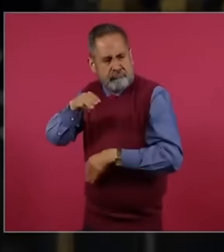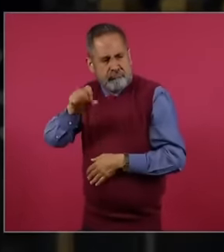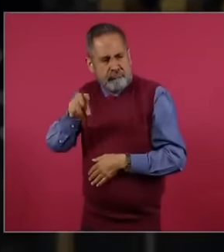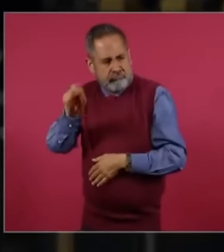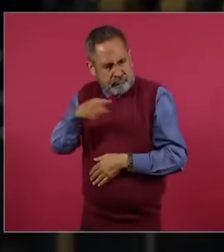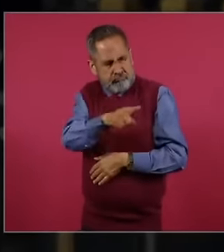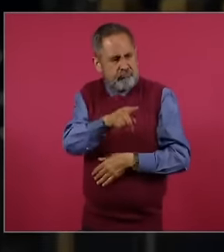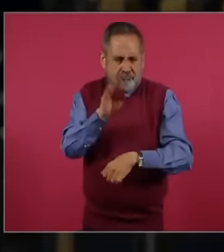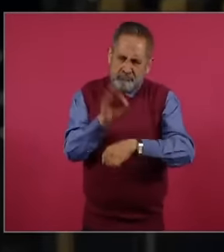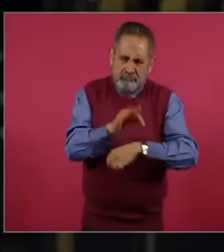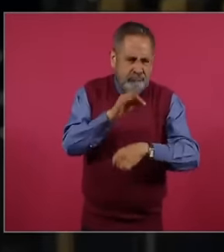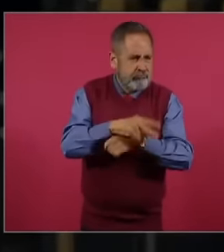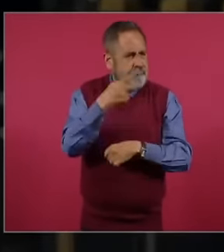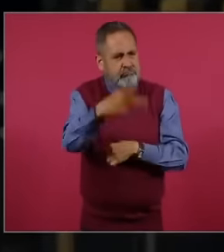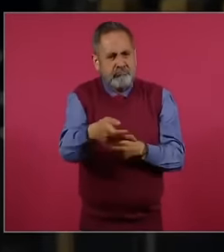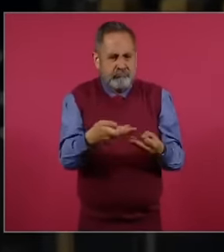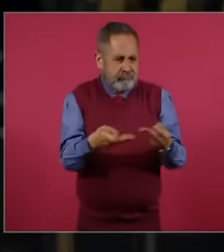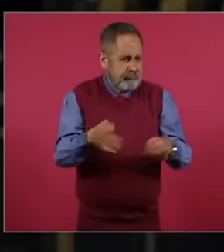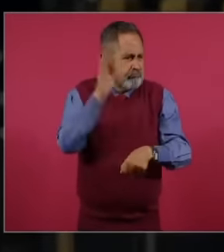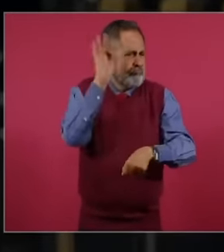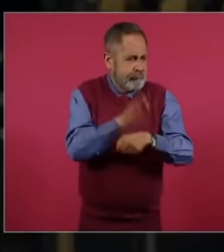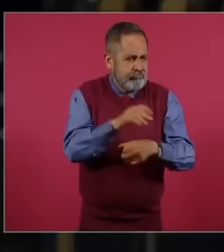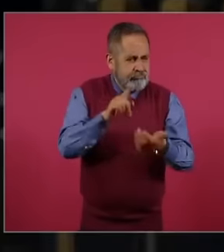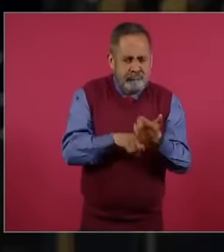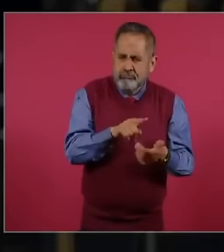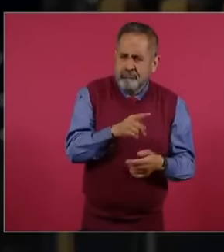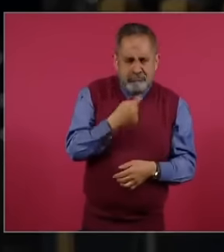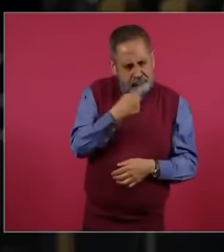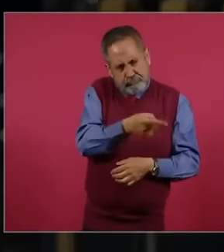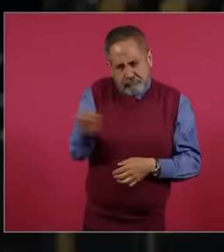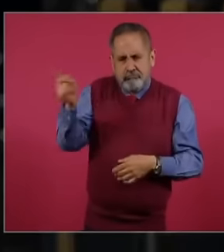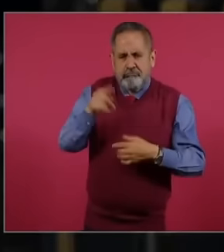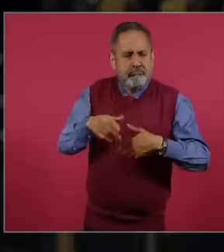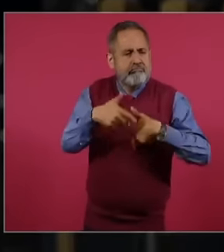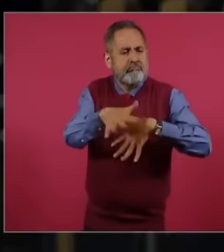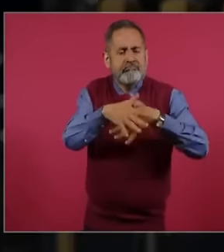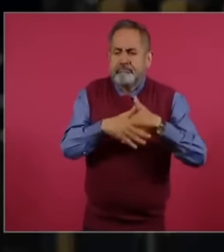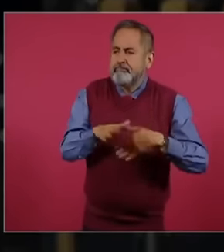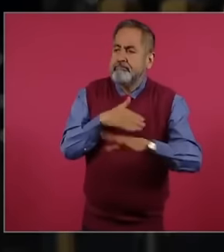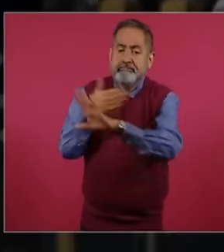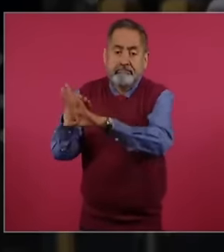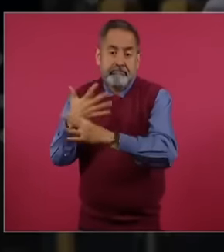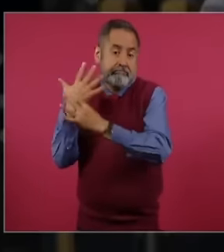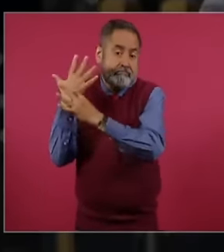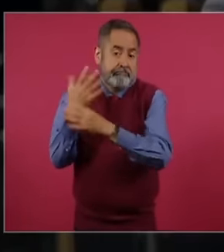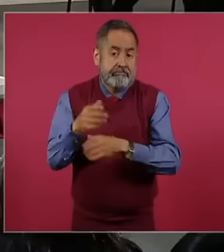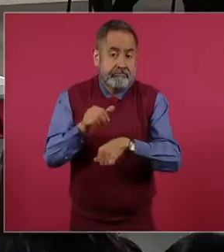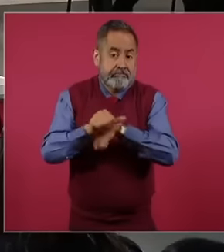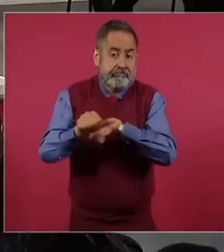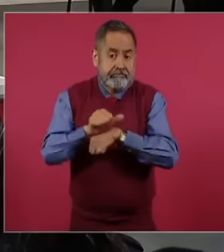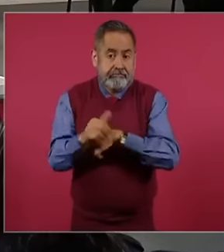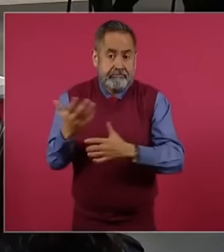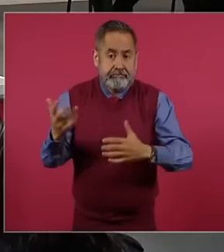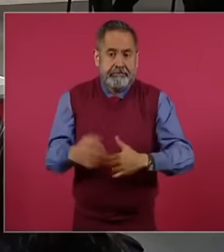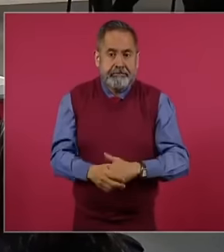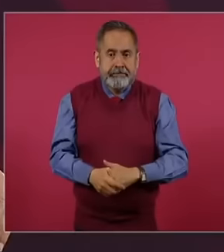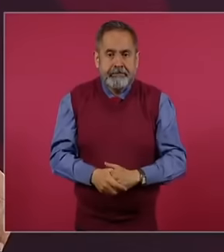supposedly defend the election where the opposition won, according to the Argentine president, without